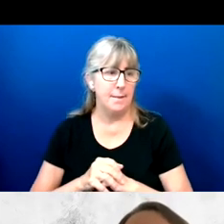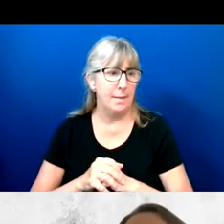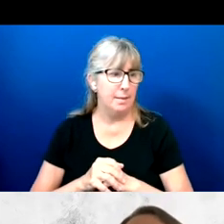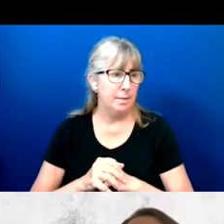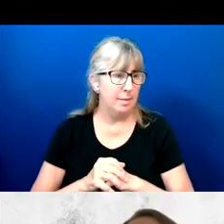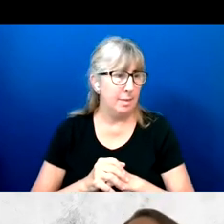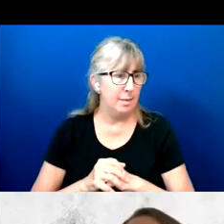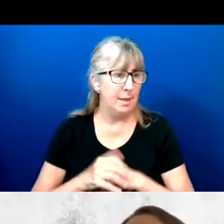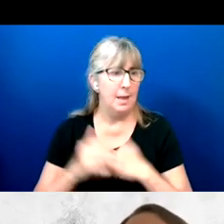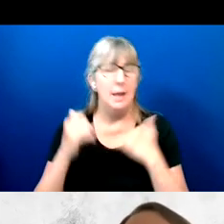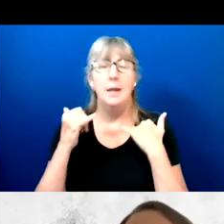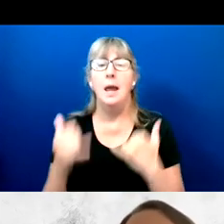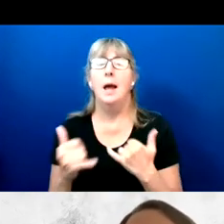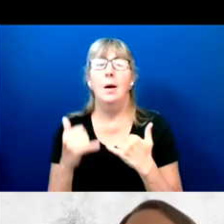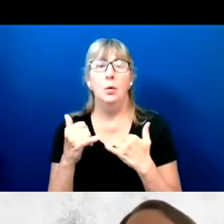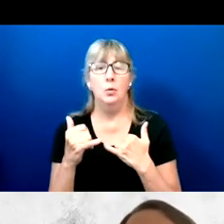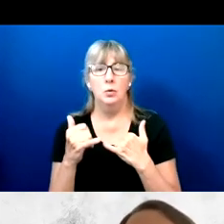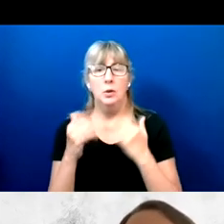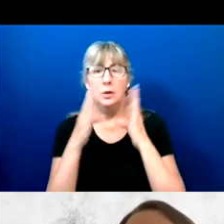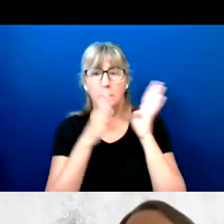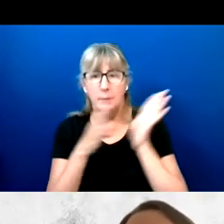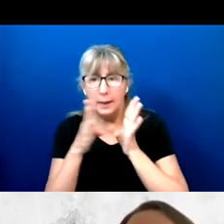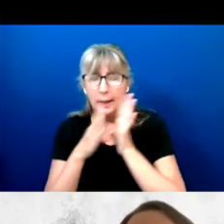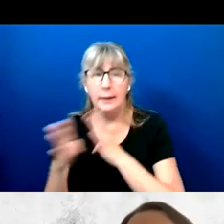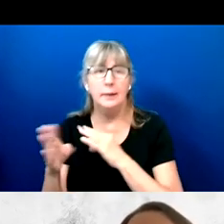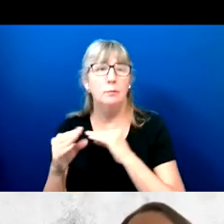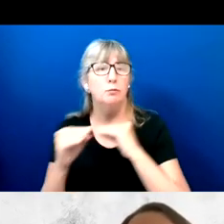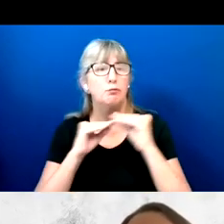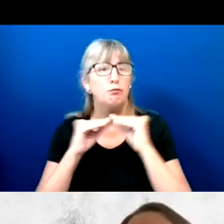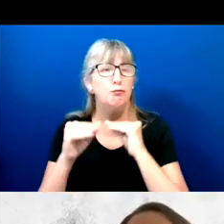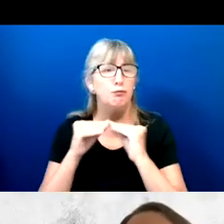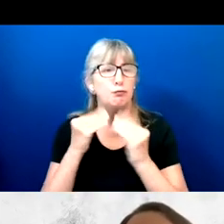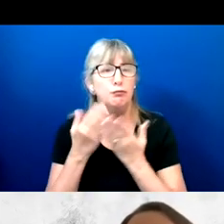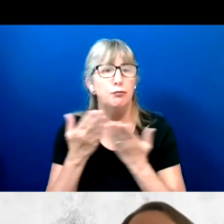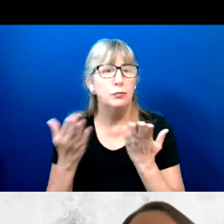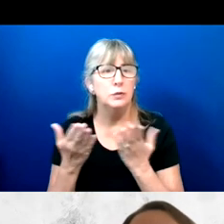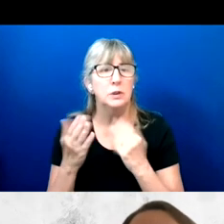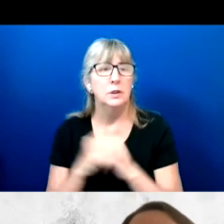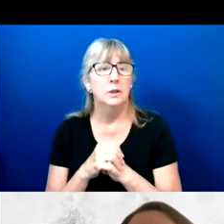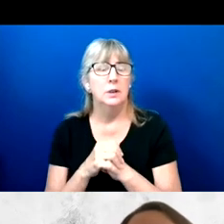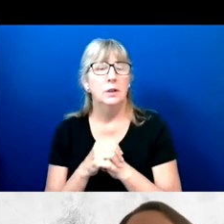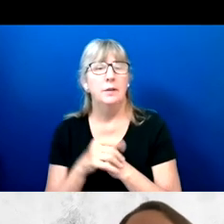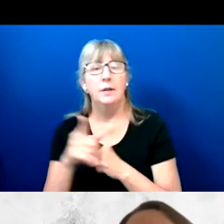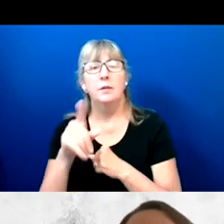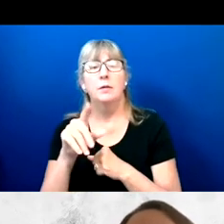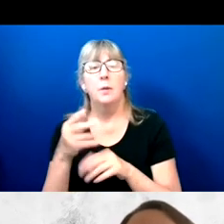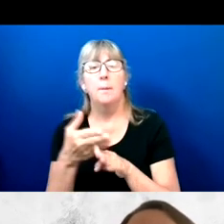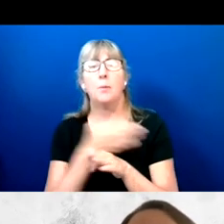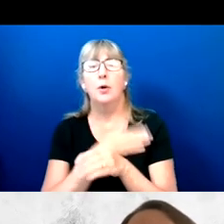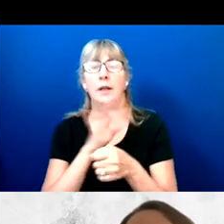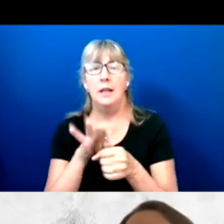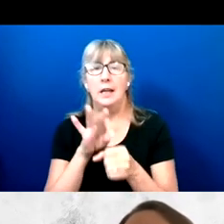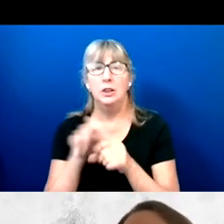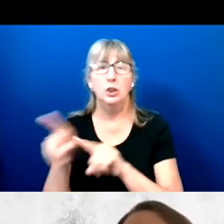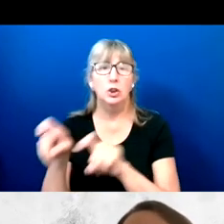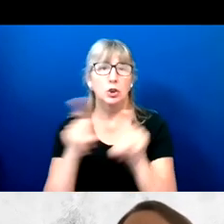Lake Research and The Tarrance Group designed this pre-election survey from October 31 to